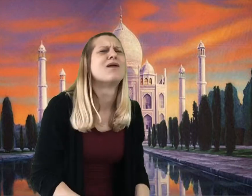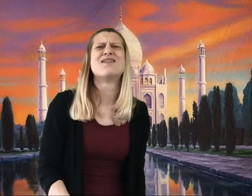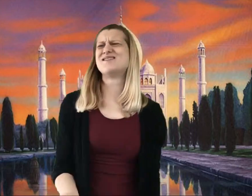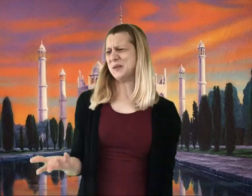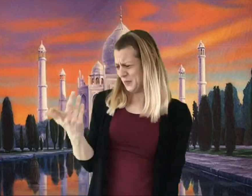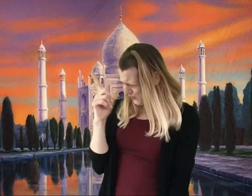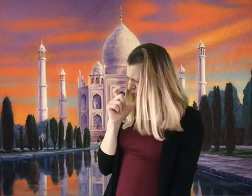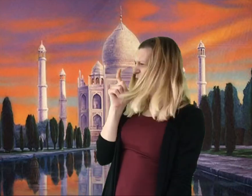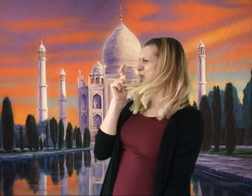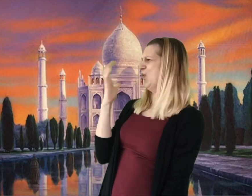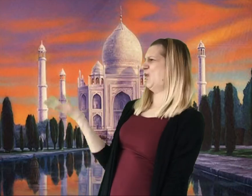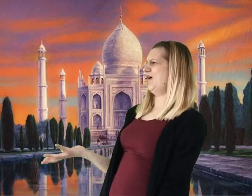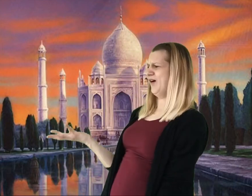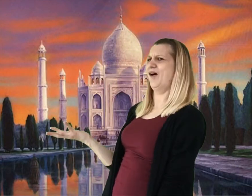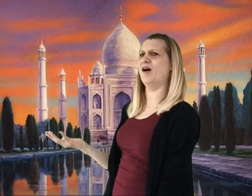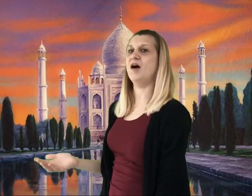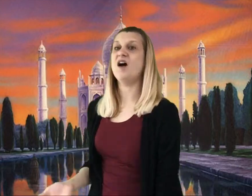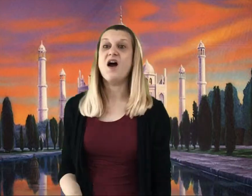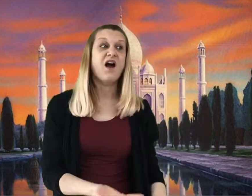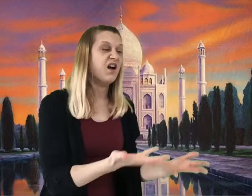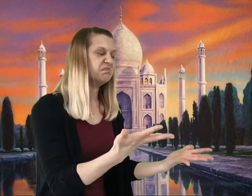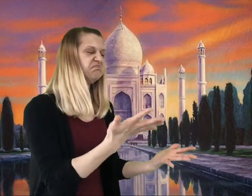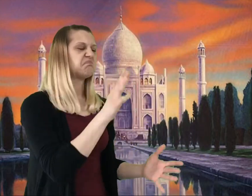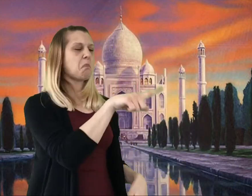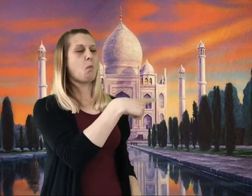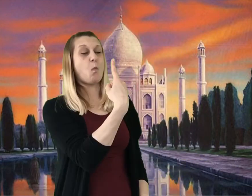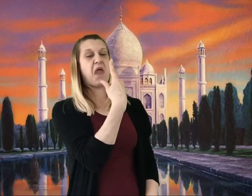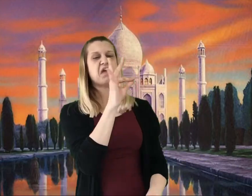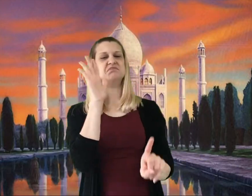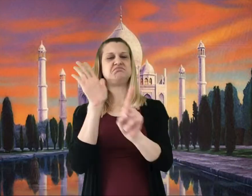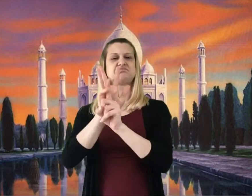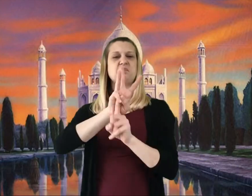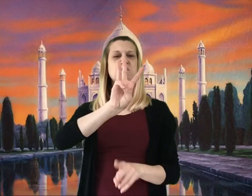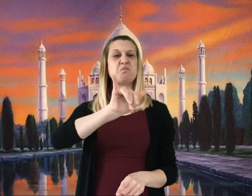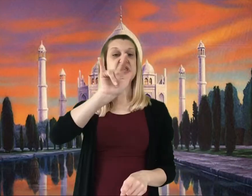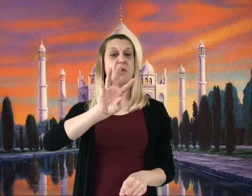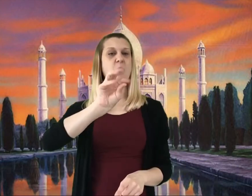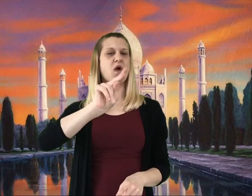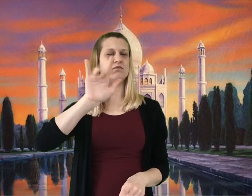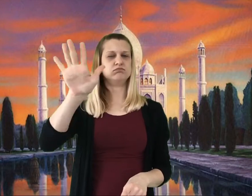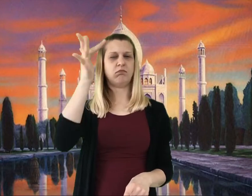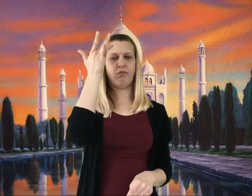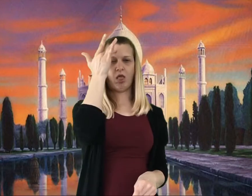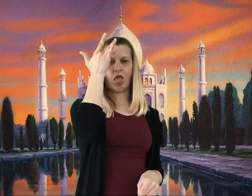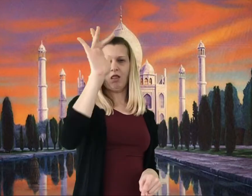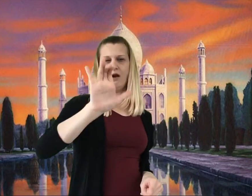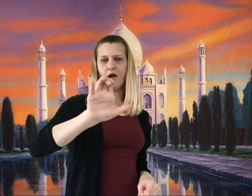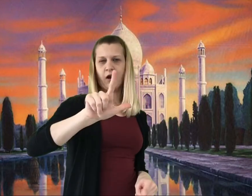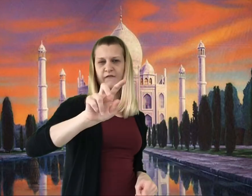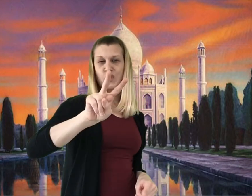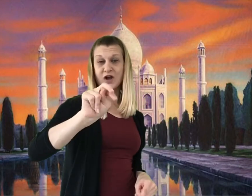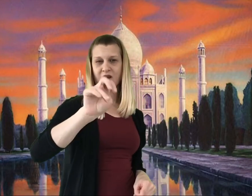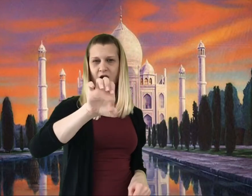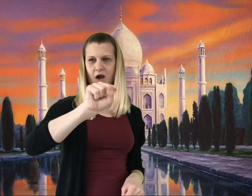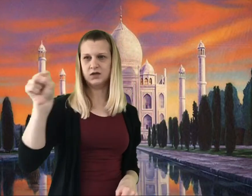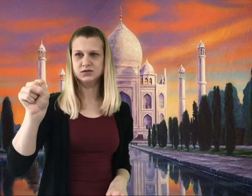"Then who?" cried Charlie. "Ah-ha... That’s it, you see... That’s another of Mr. Willy Wonka’s clevernesses."